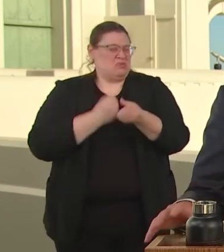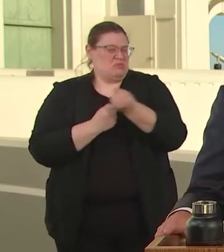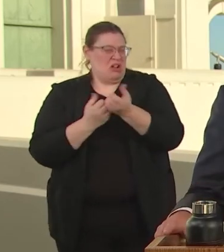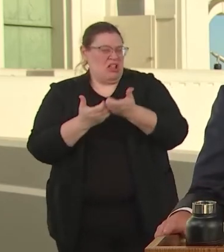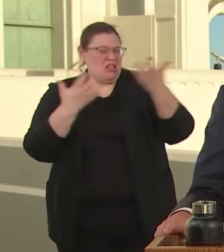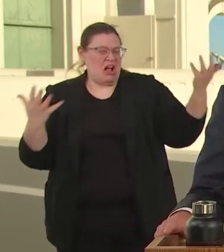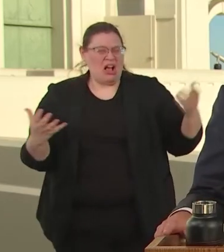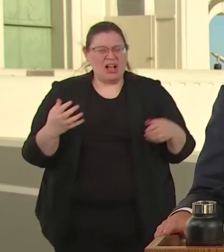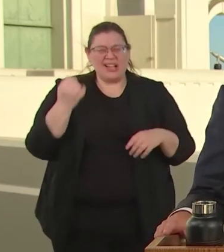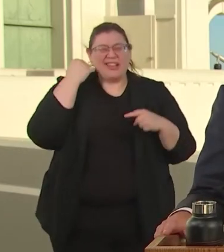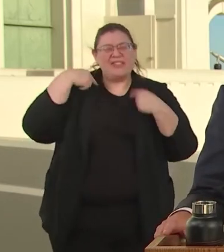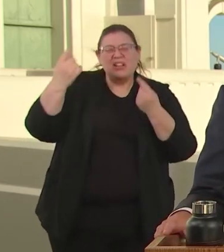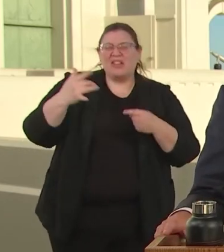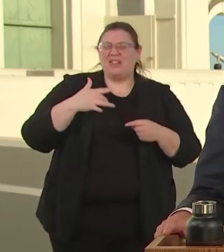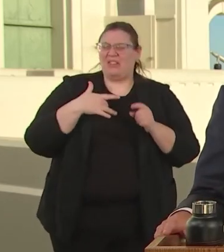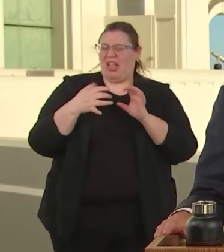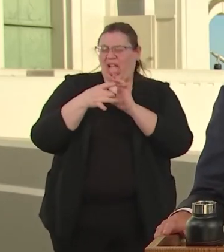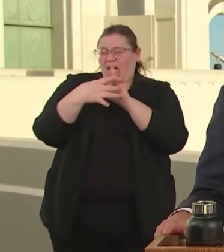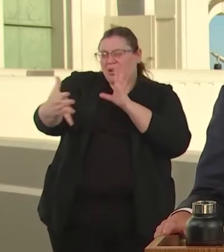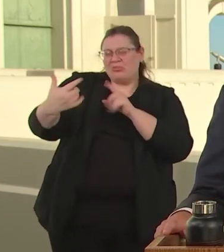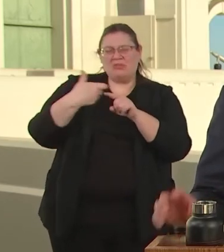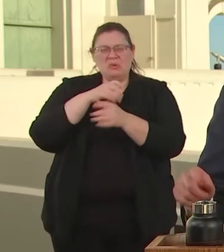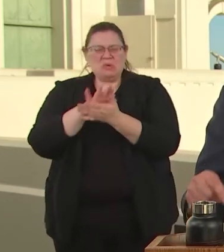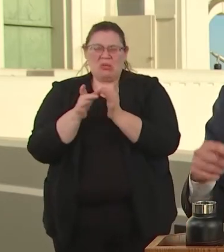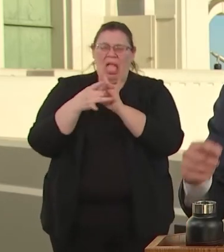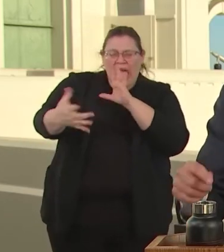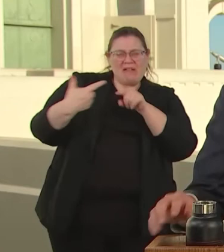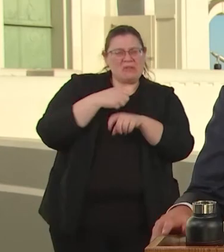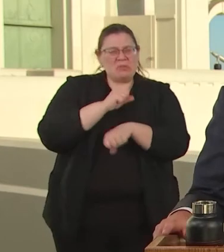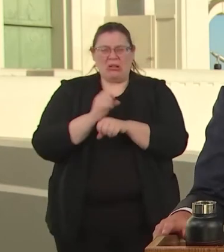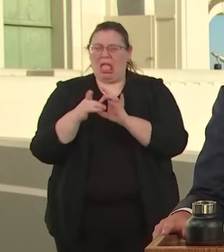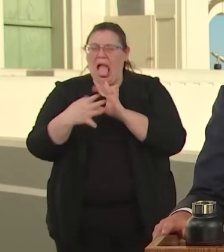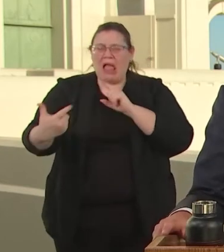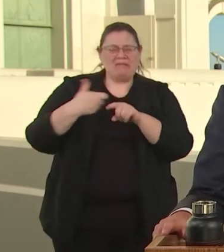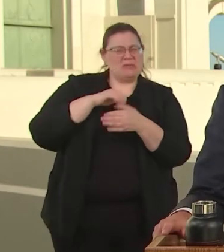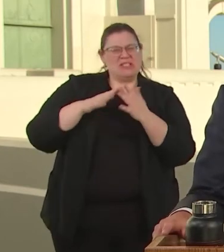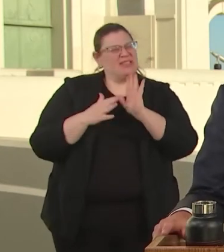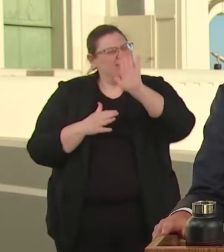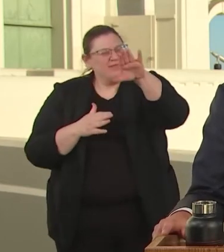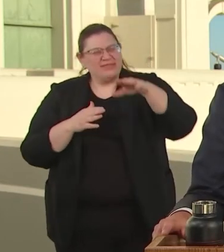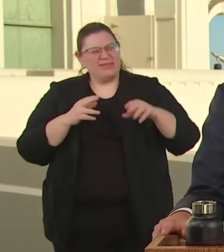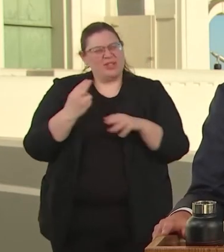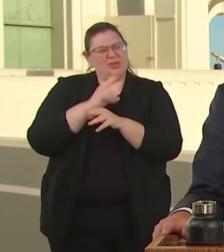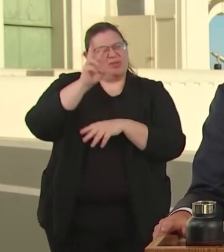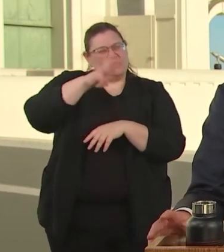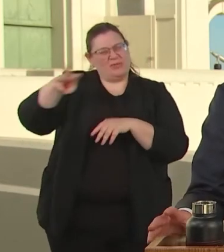GO ONLINE AFTER THIS SPEECH TO